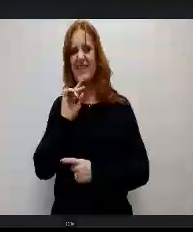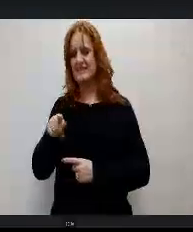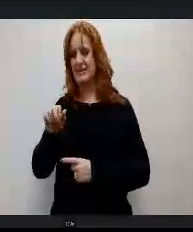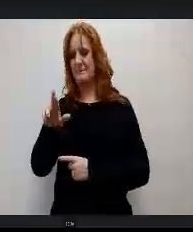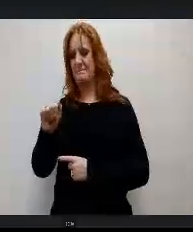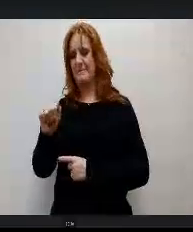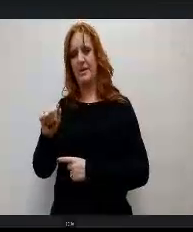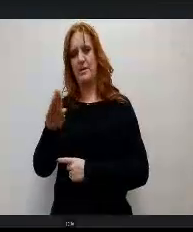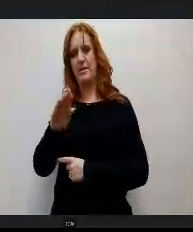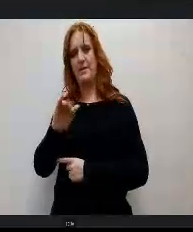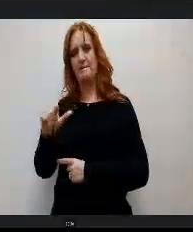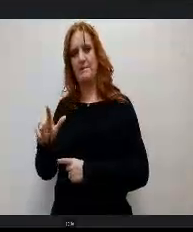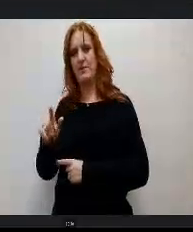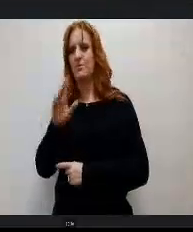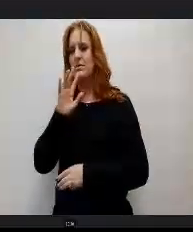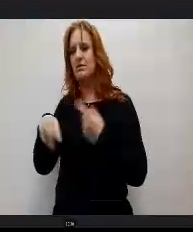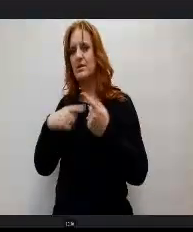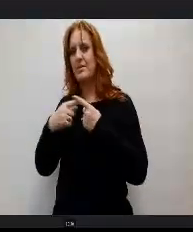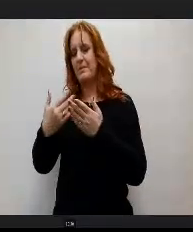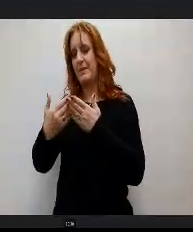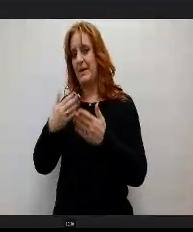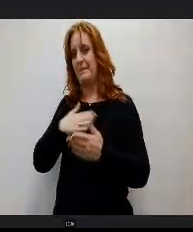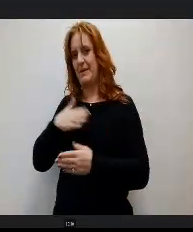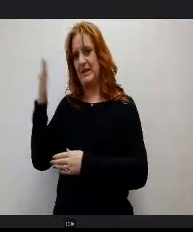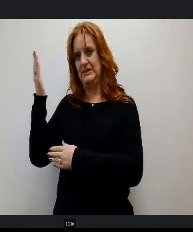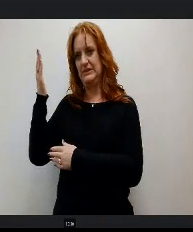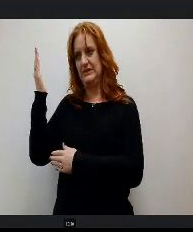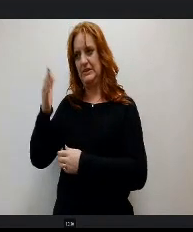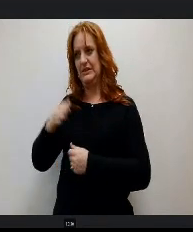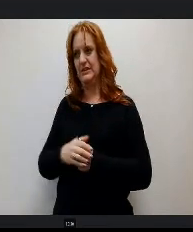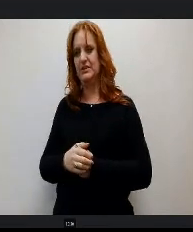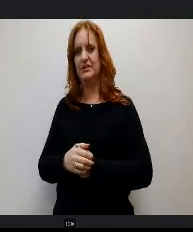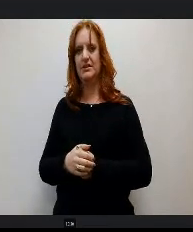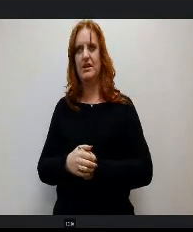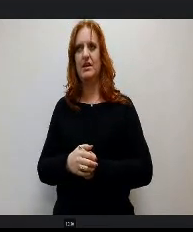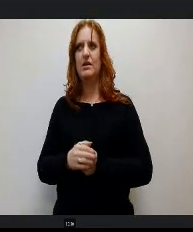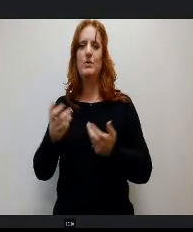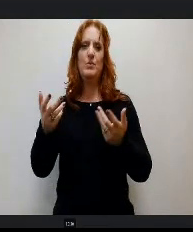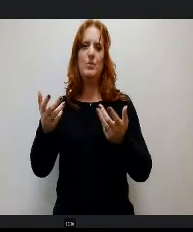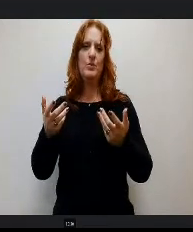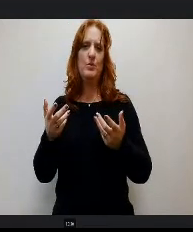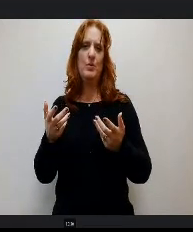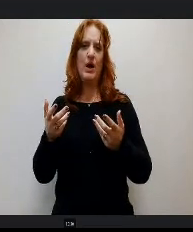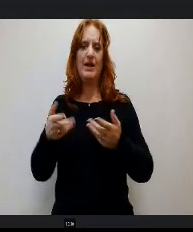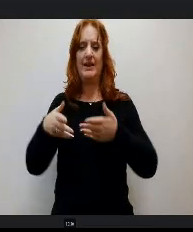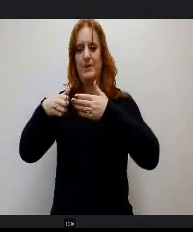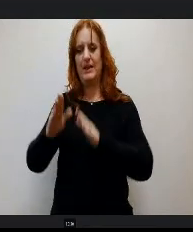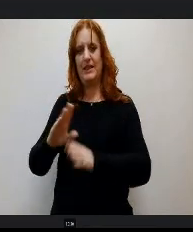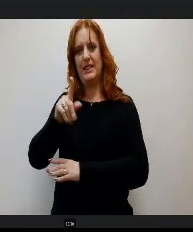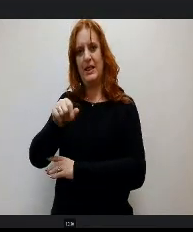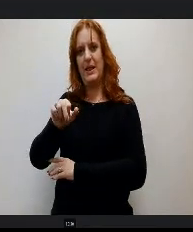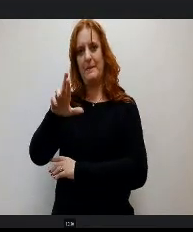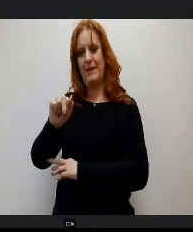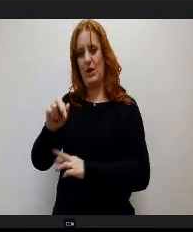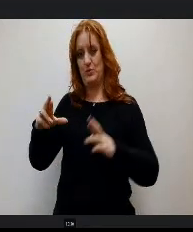about in my last presentation it sought to allow PERA retirees to return